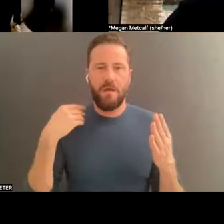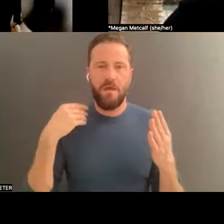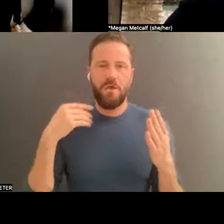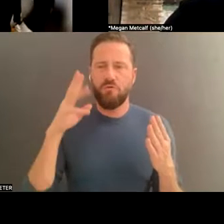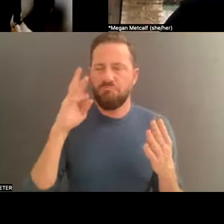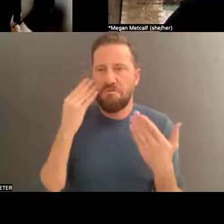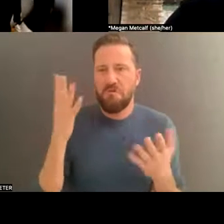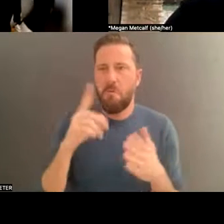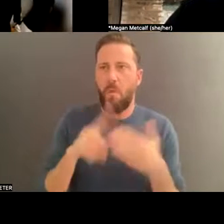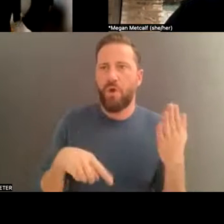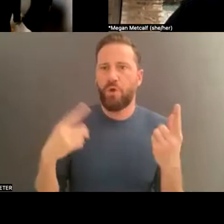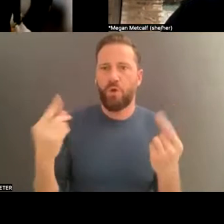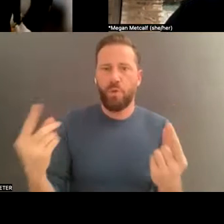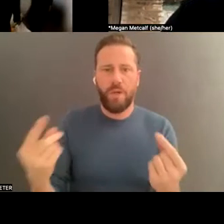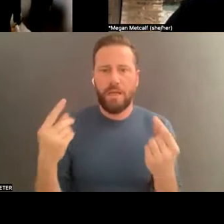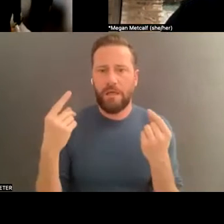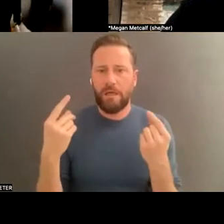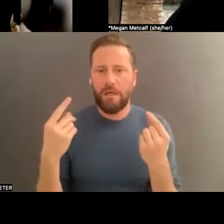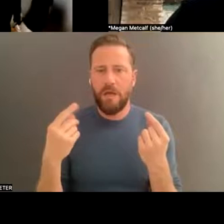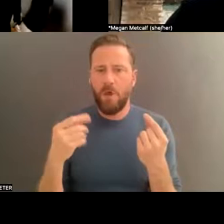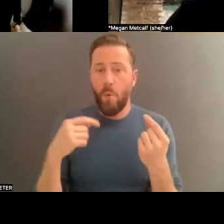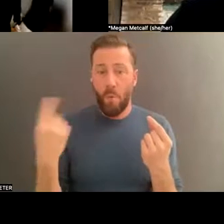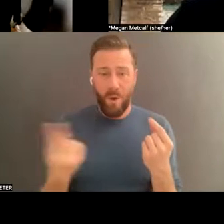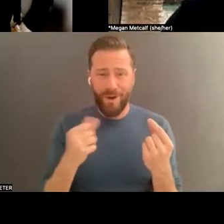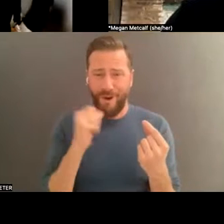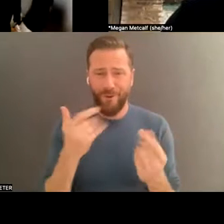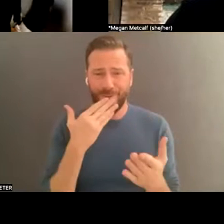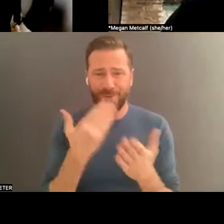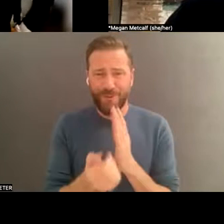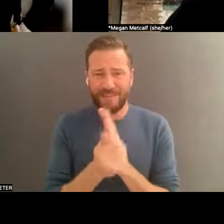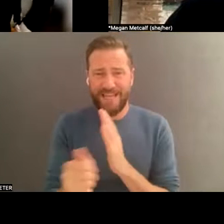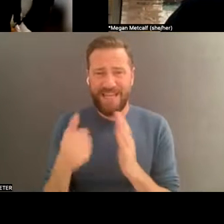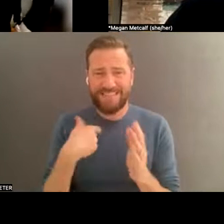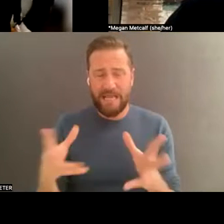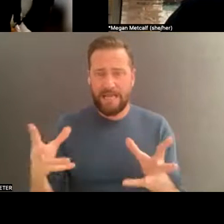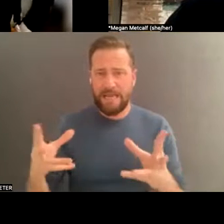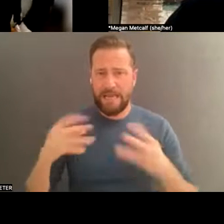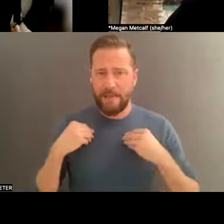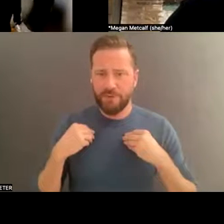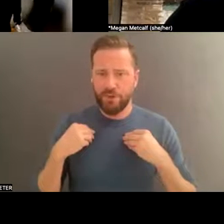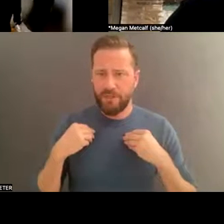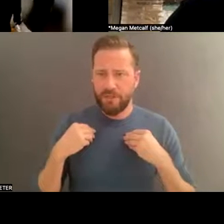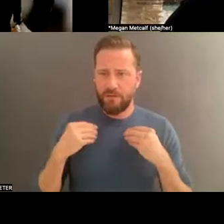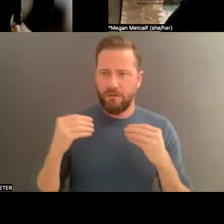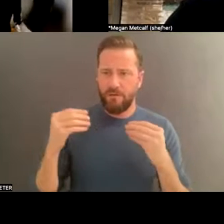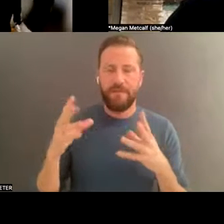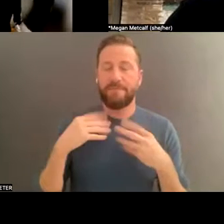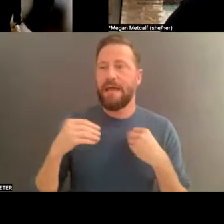not always good at capturing or preserving